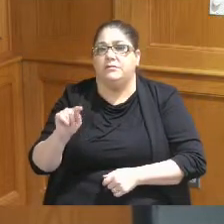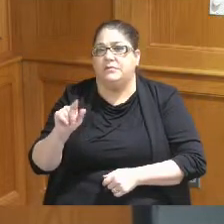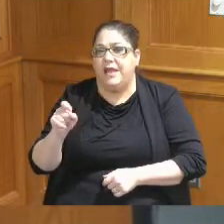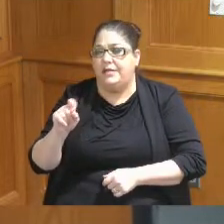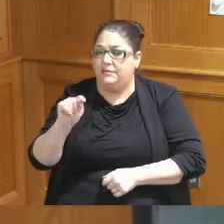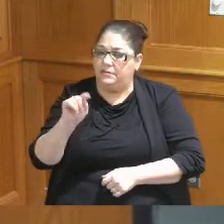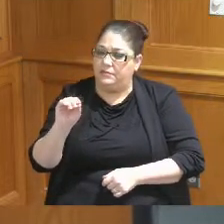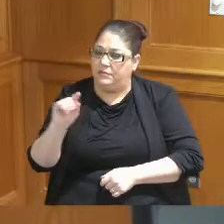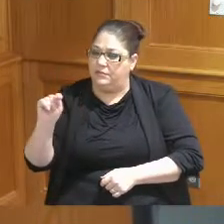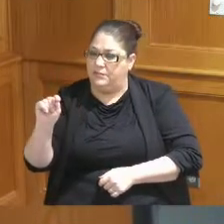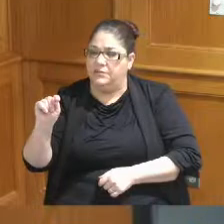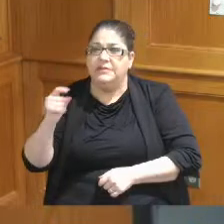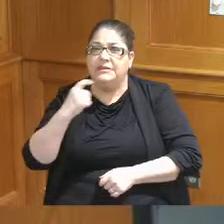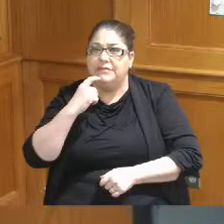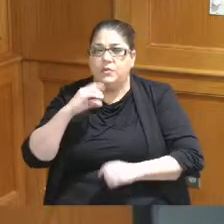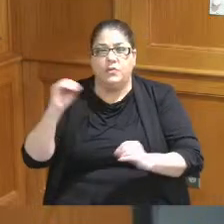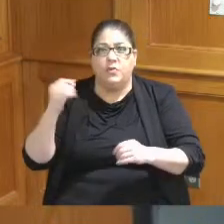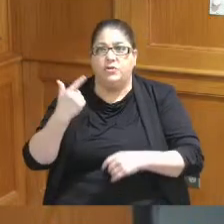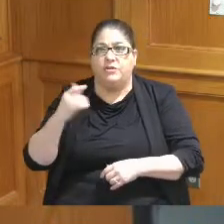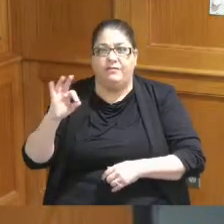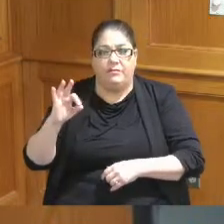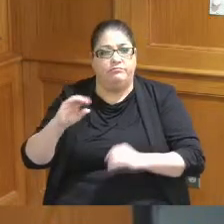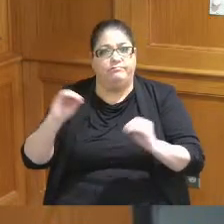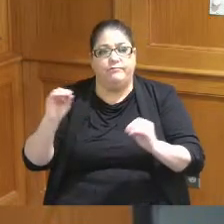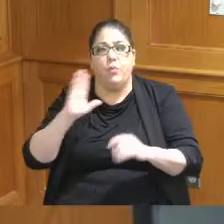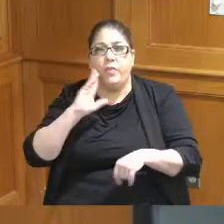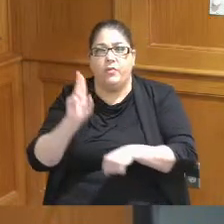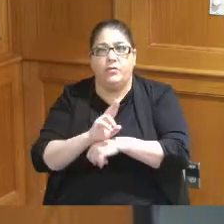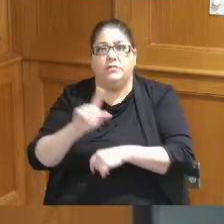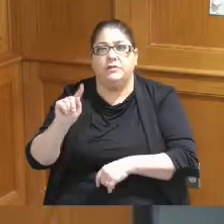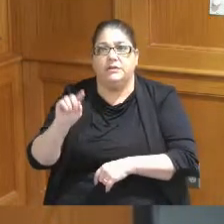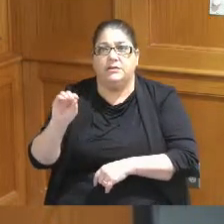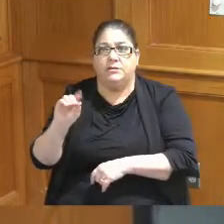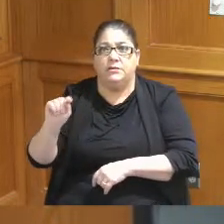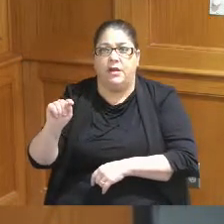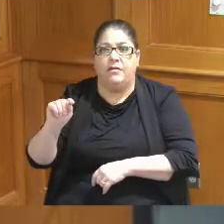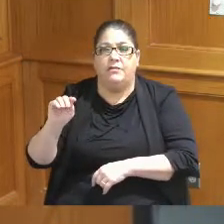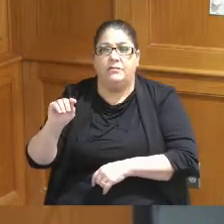so you say well there will be no general fund we're going to the transit occupancy tax I want